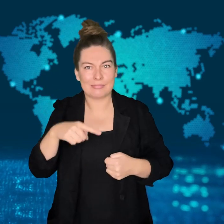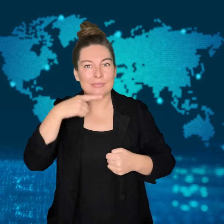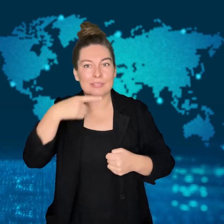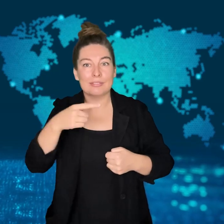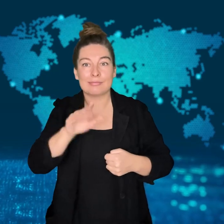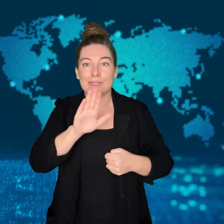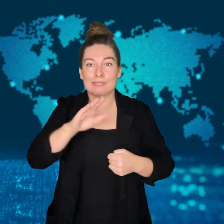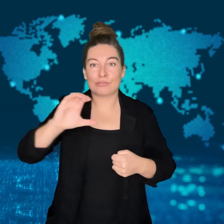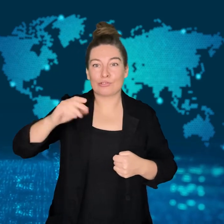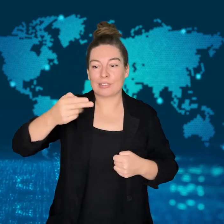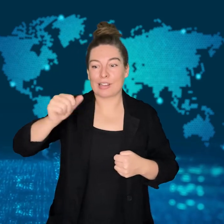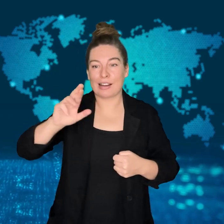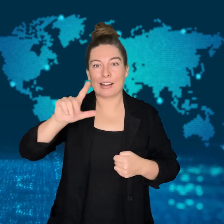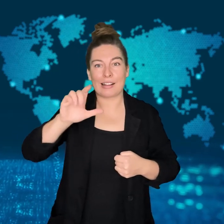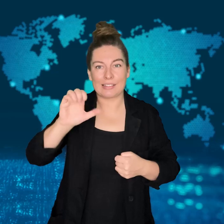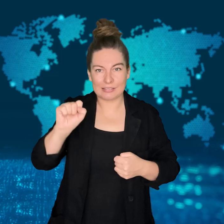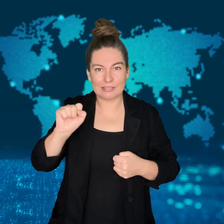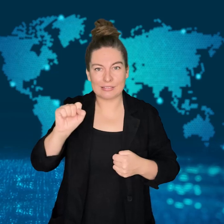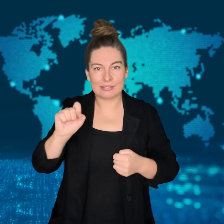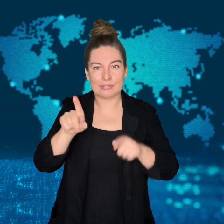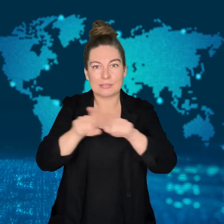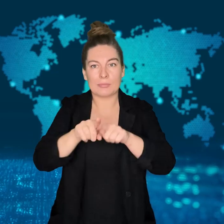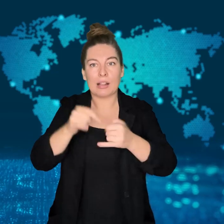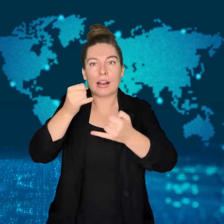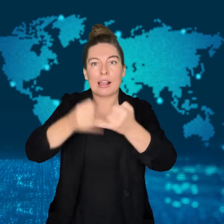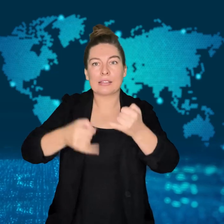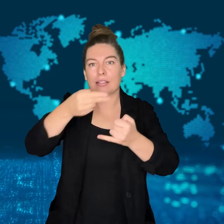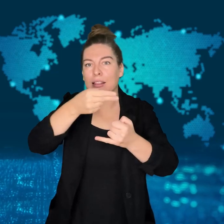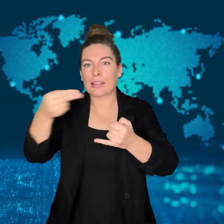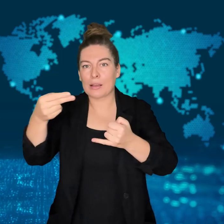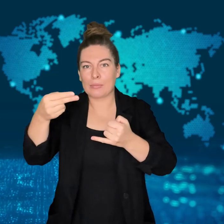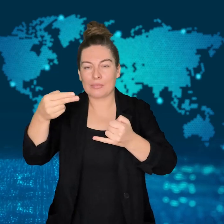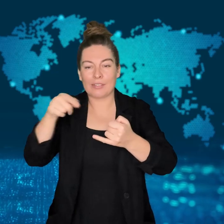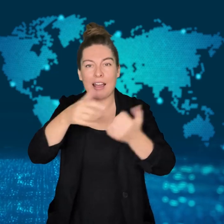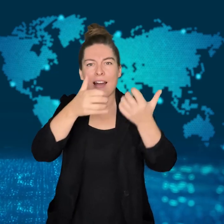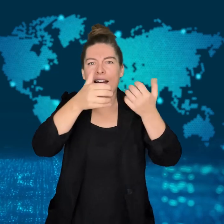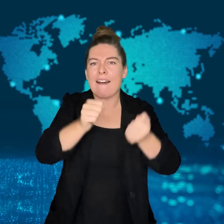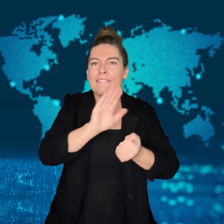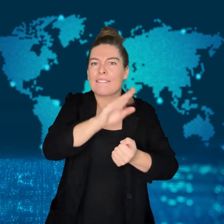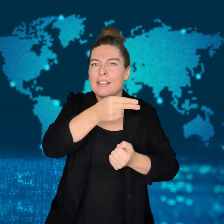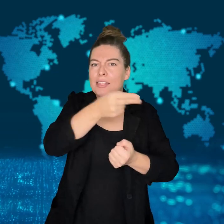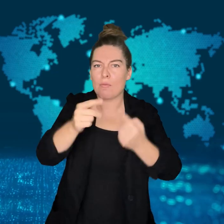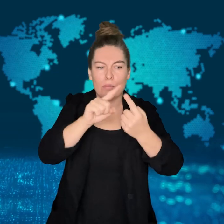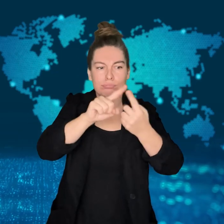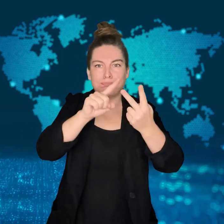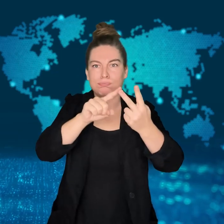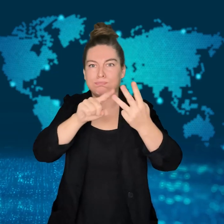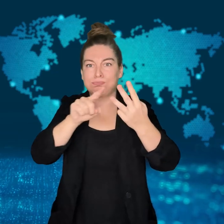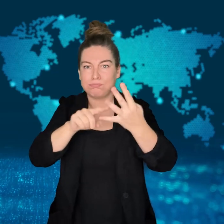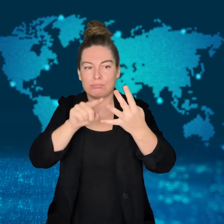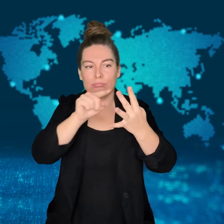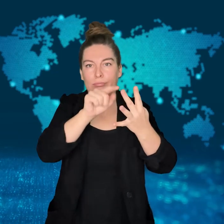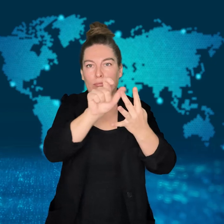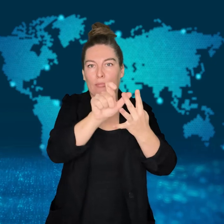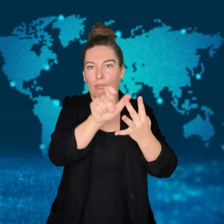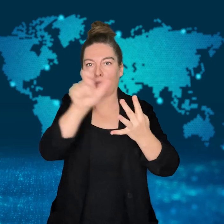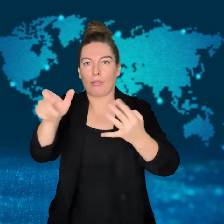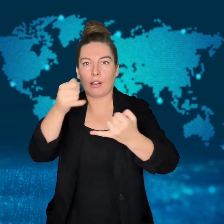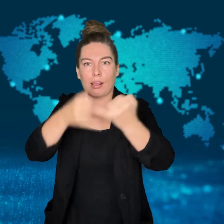was another name for Charles, but the word could be translated